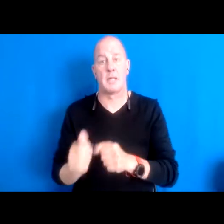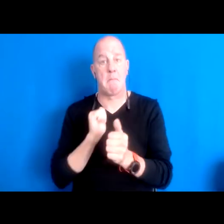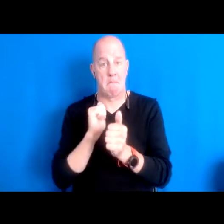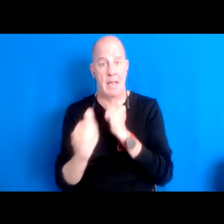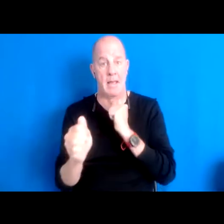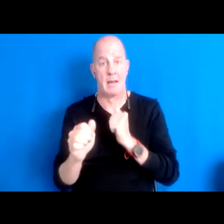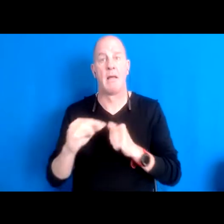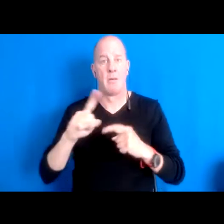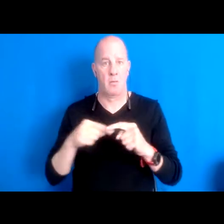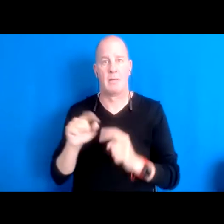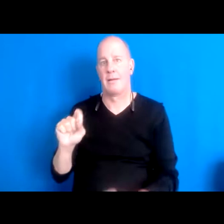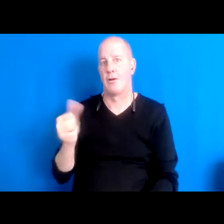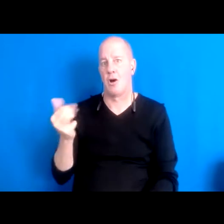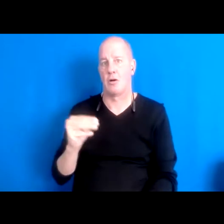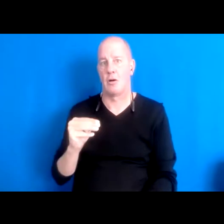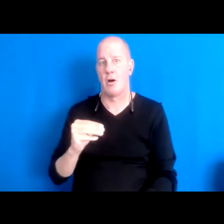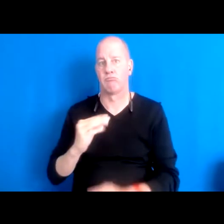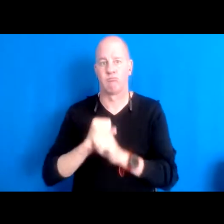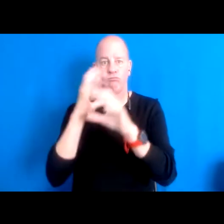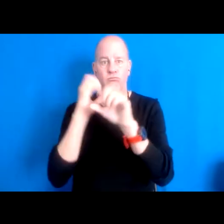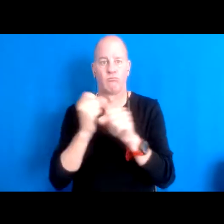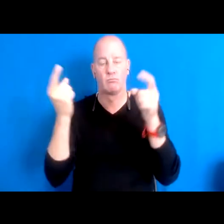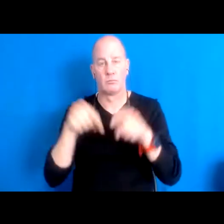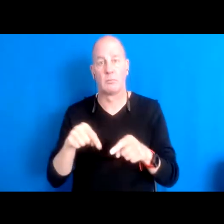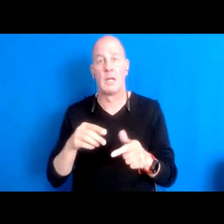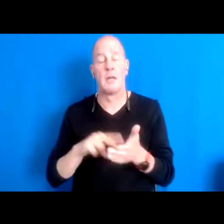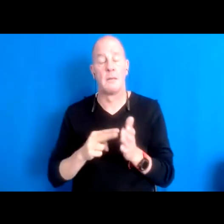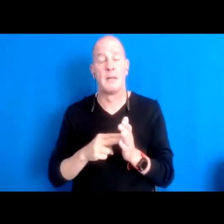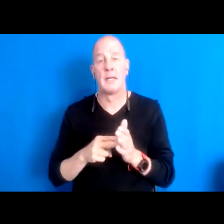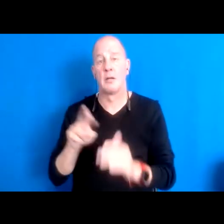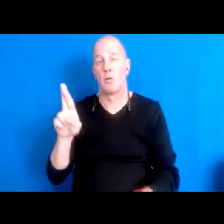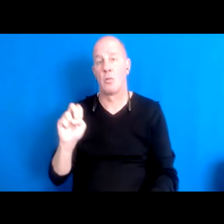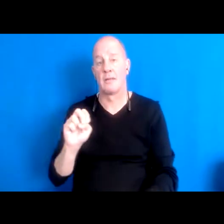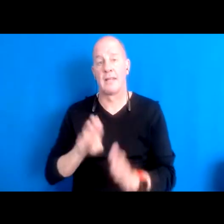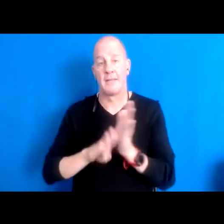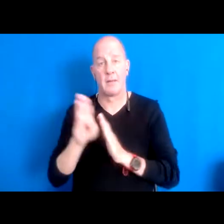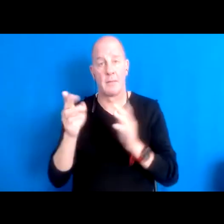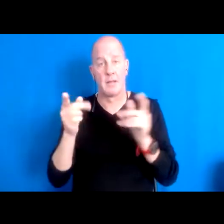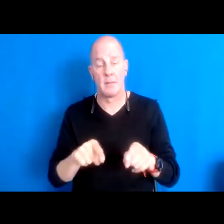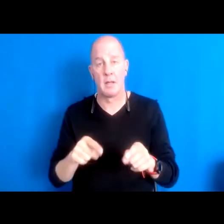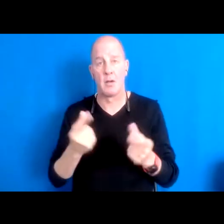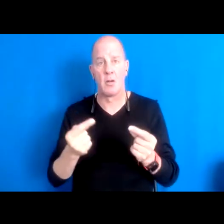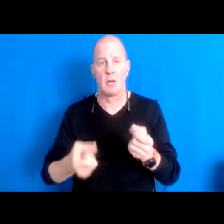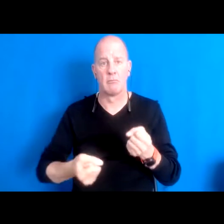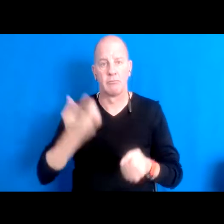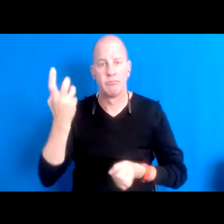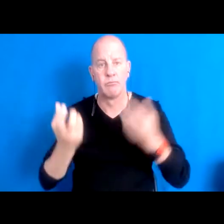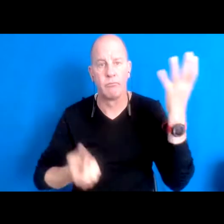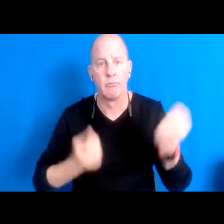And so what that meant as as development and real estate was happening. 15:54:21 And they were pulling up the alone the ancestors, and that's when Korean engine